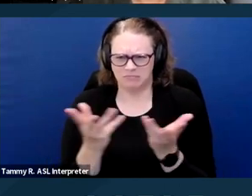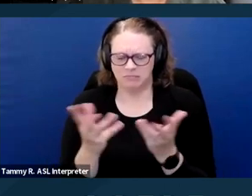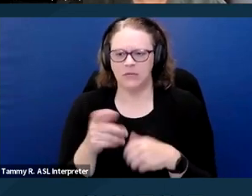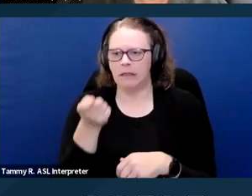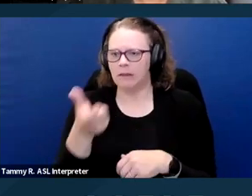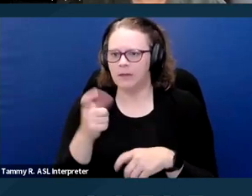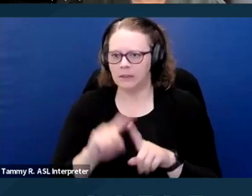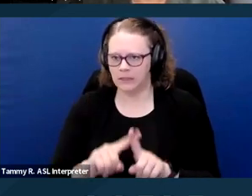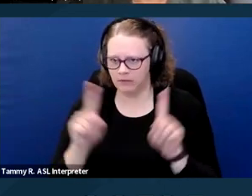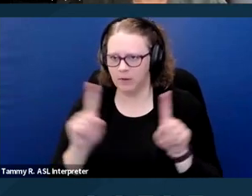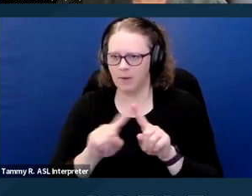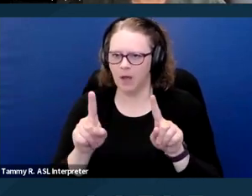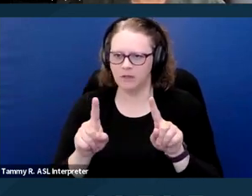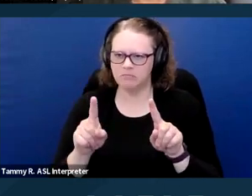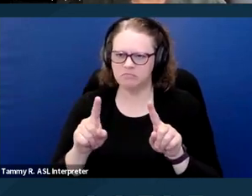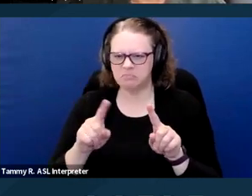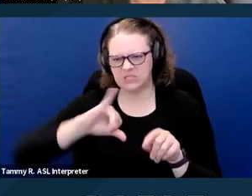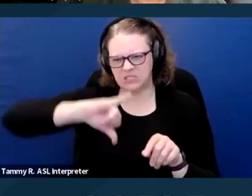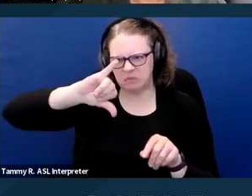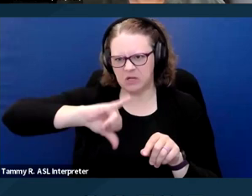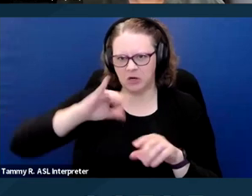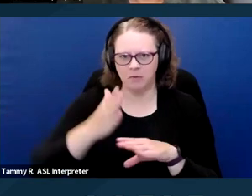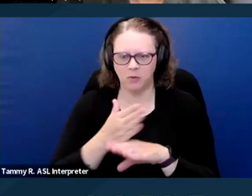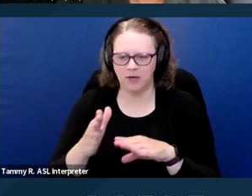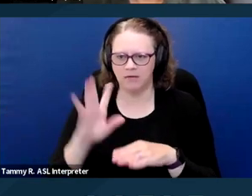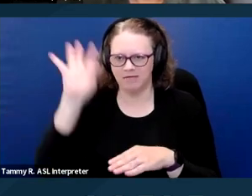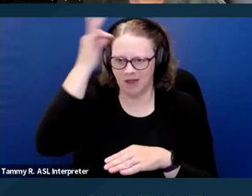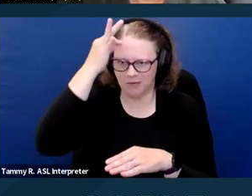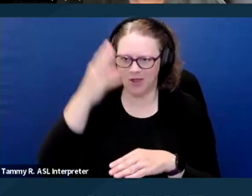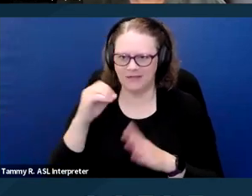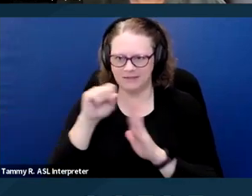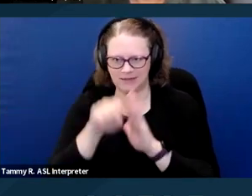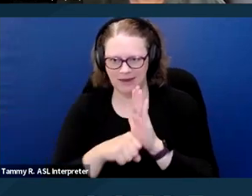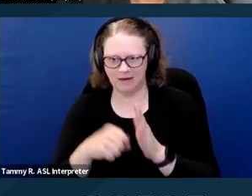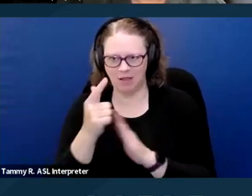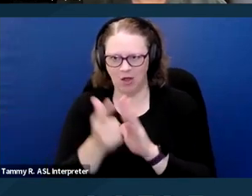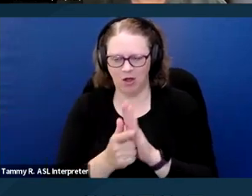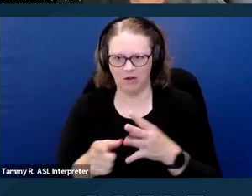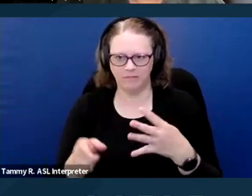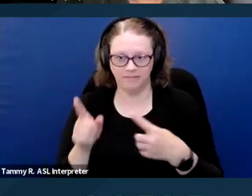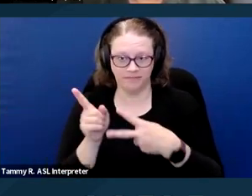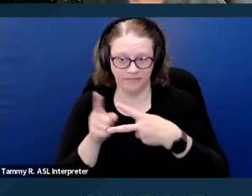but mostly consistent between federal and state law. Under the Fair Housing Act, the Federal Fair Housing Act